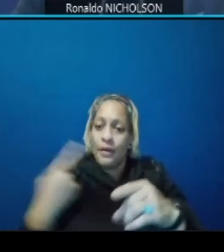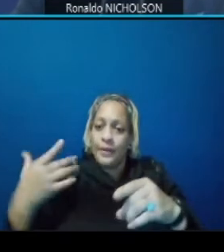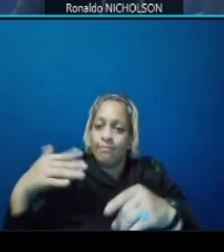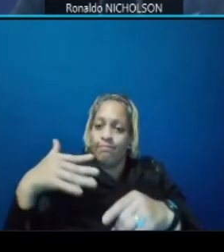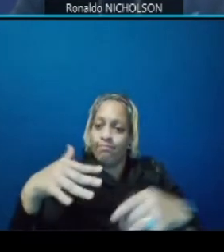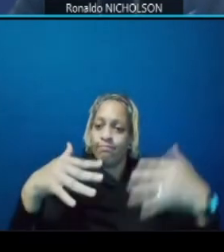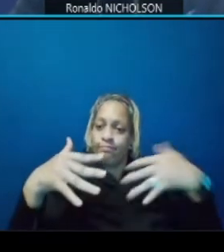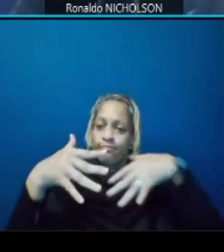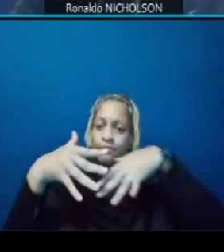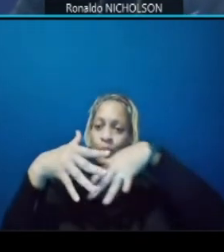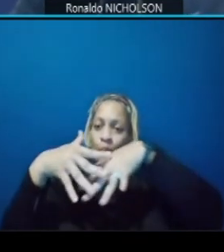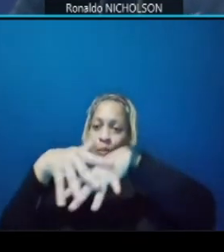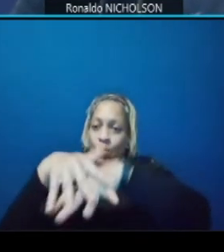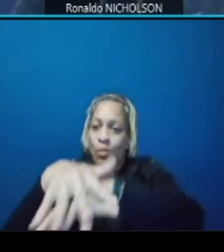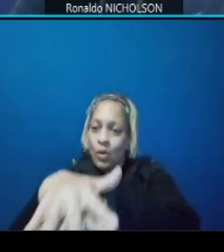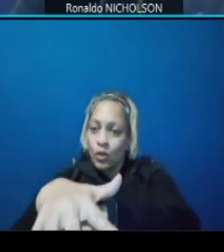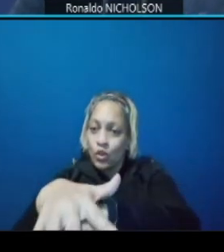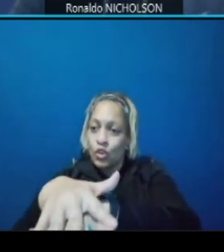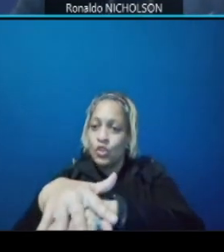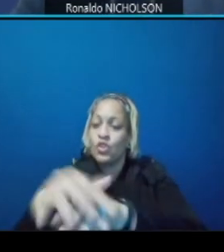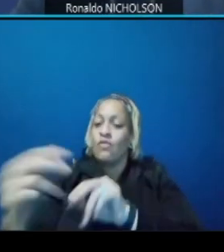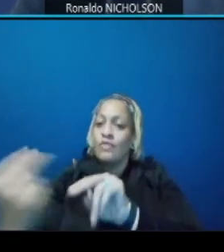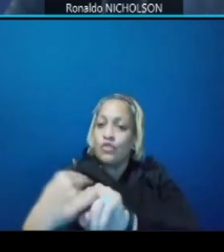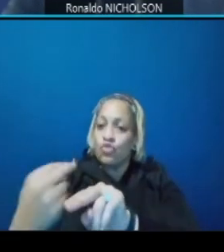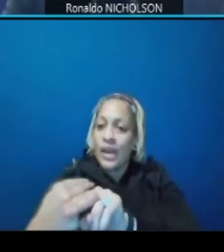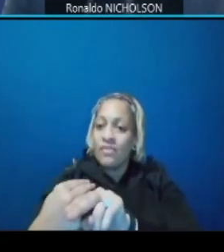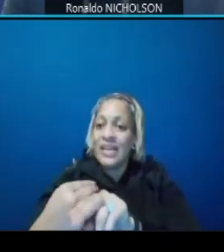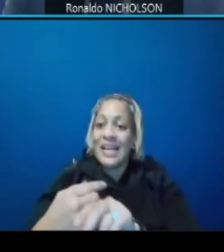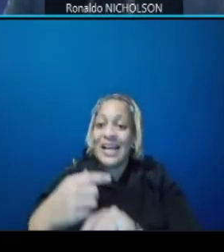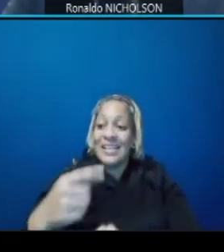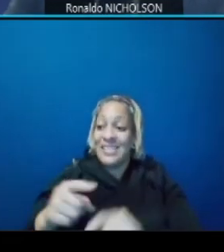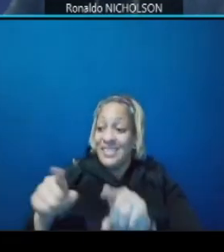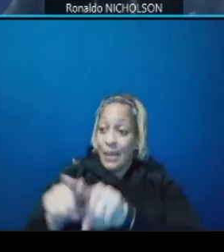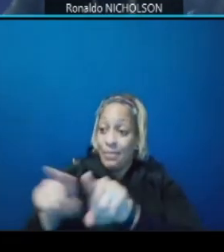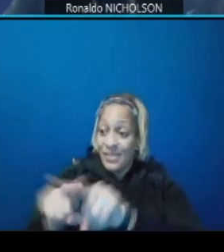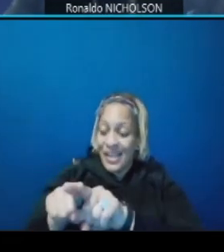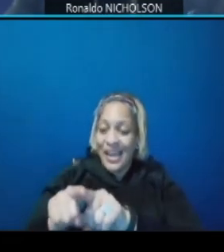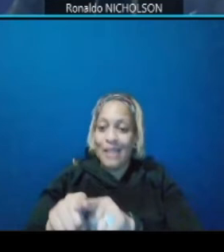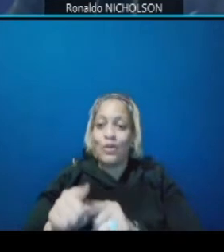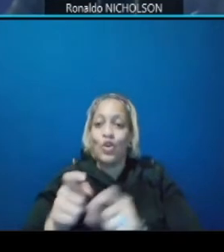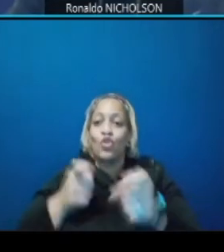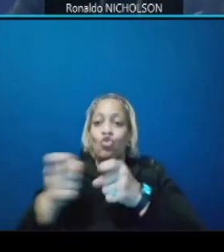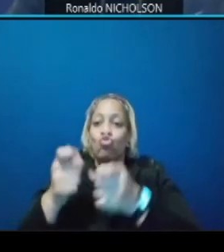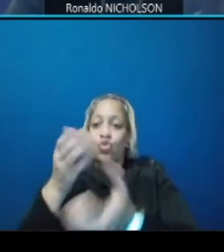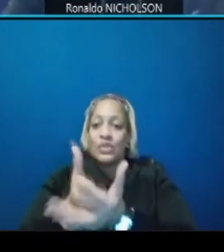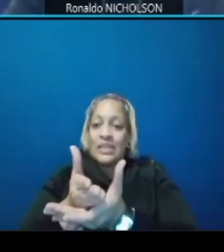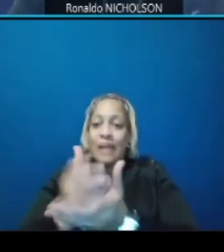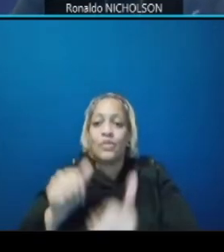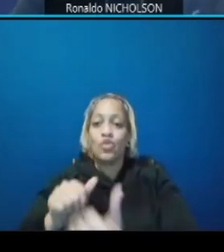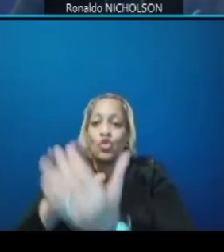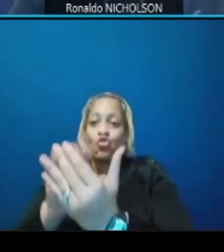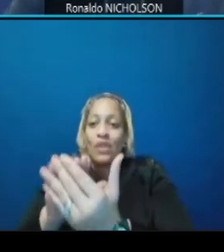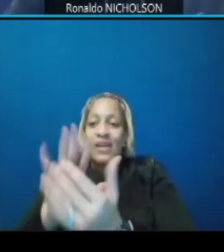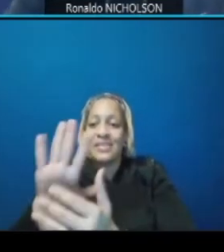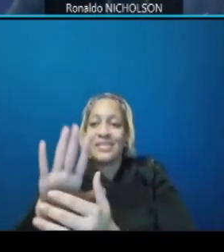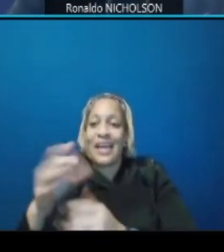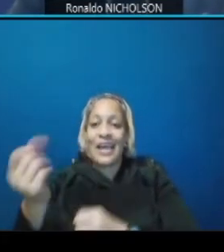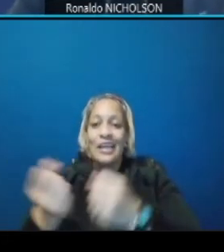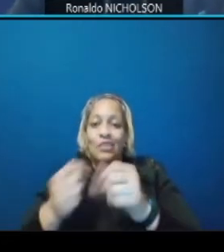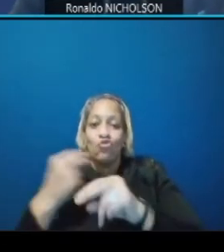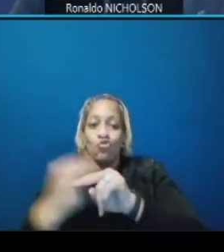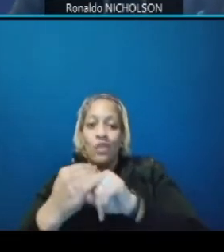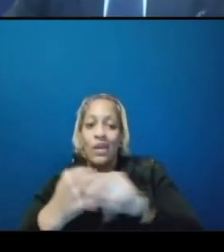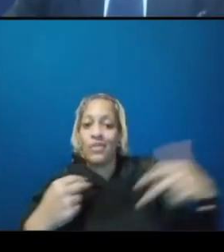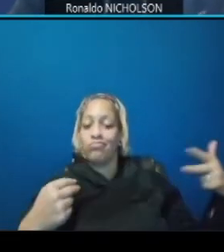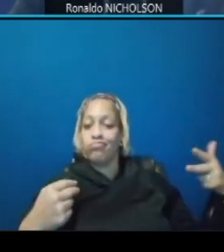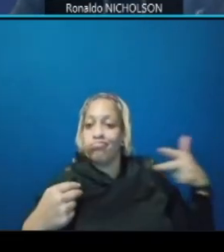at the same time have a controlled stop to address traffic that is coming off the freeway